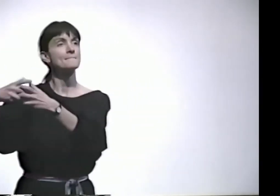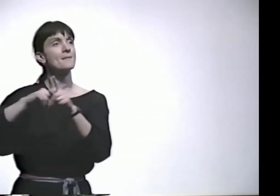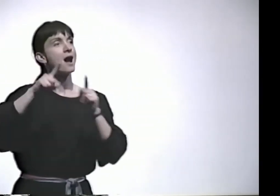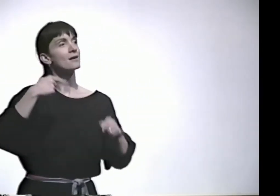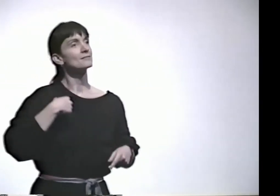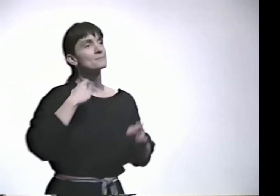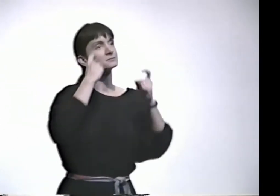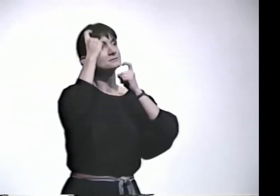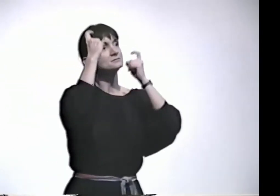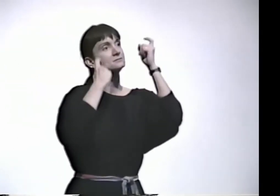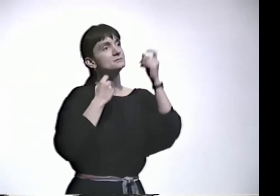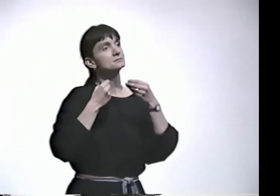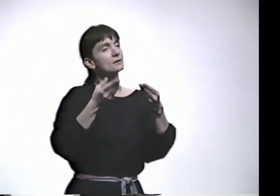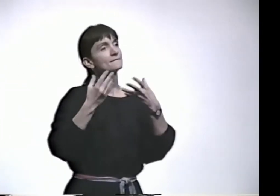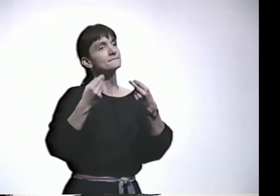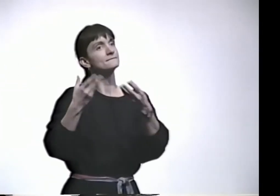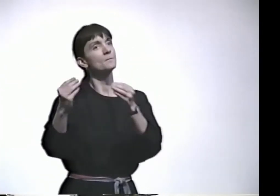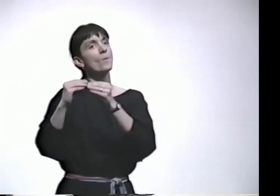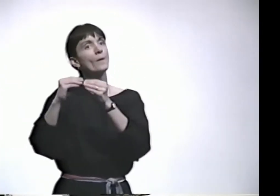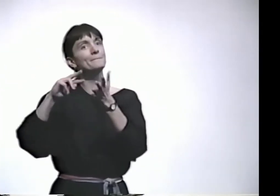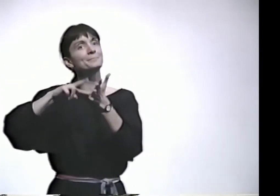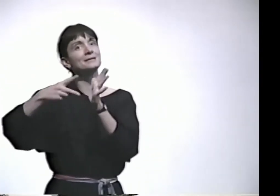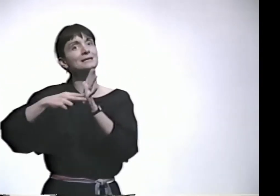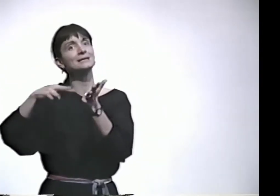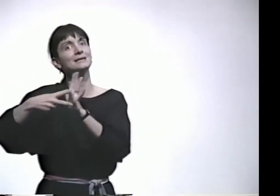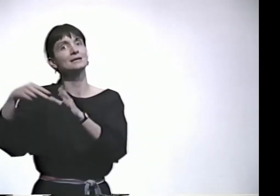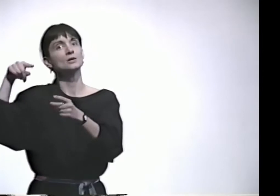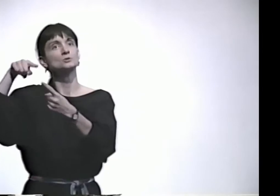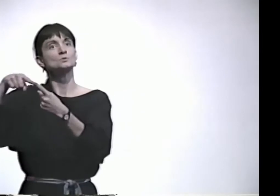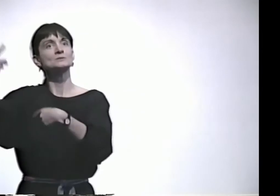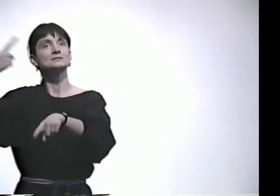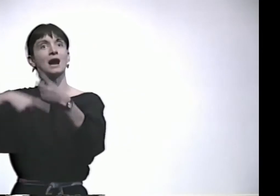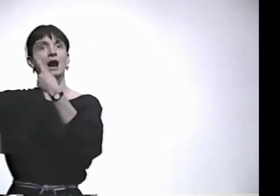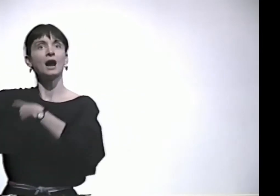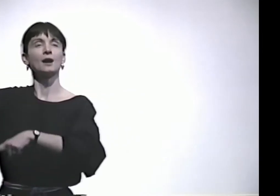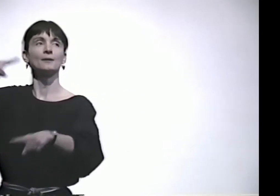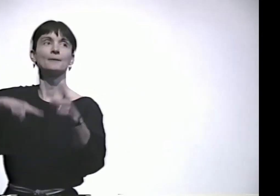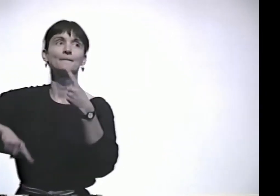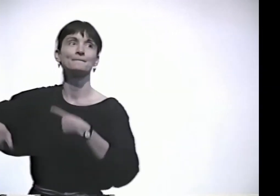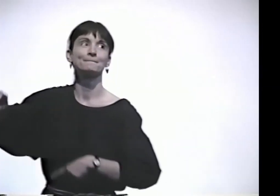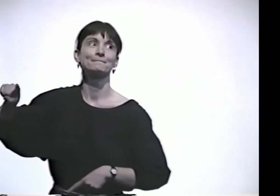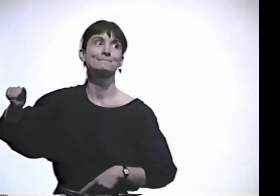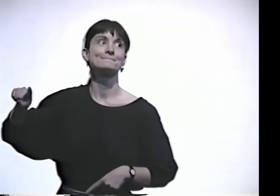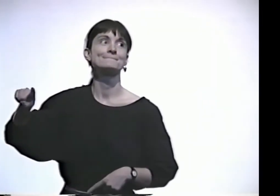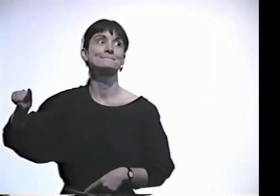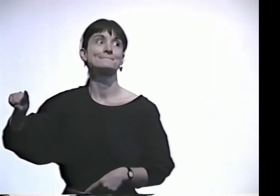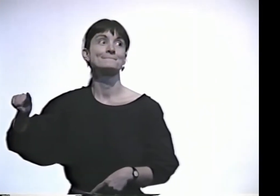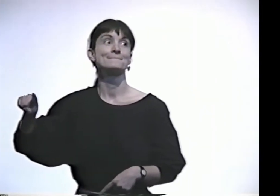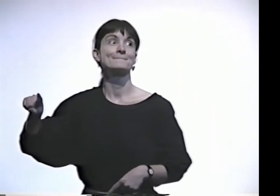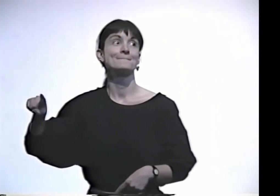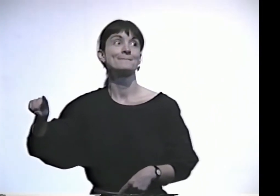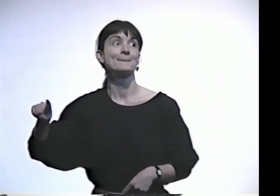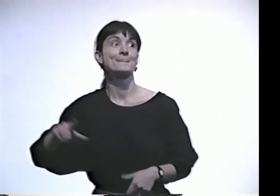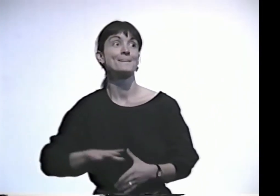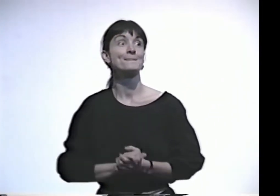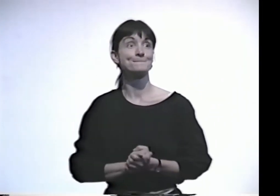IT'S ONE FLOWING MOVEMENT, BUT THE EXPRESSION GIVES MOST OF THE MEANING, EXPRESSION ON MY FACE.